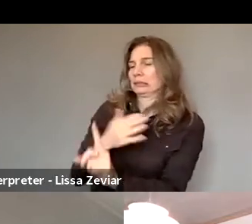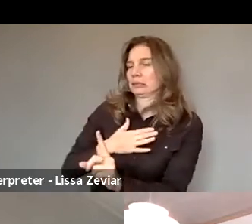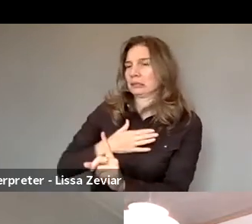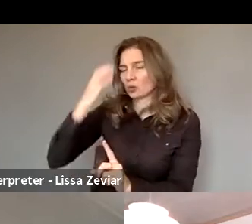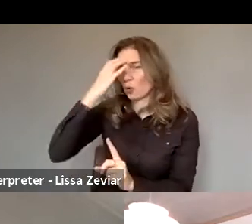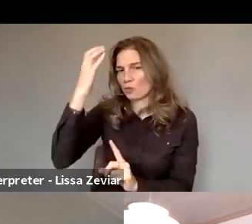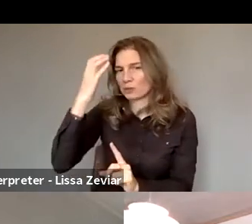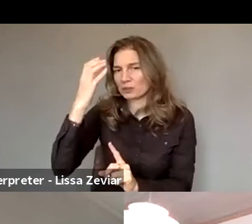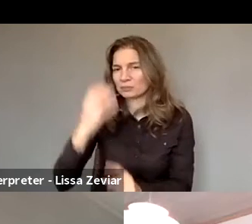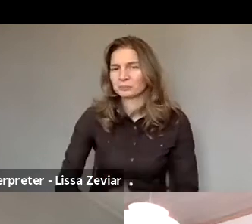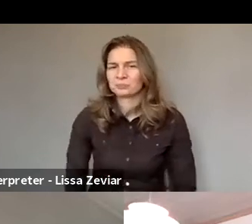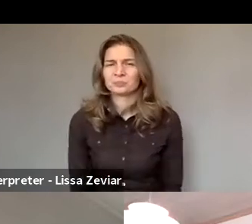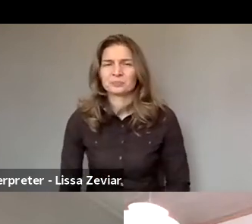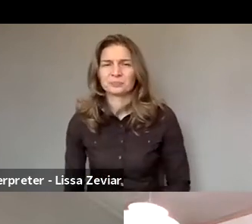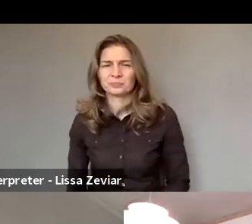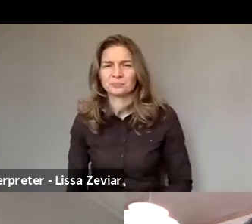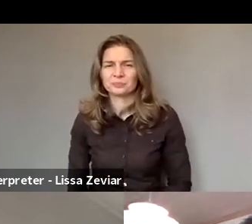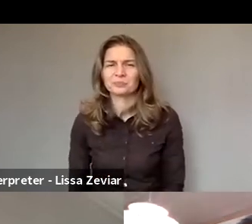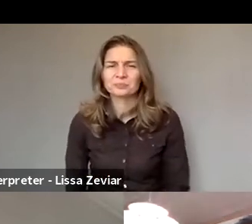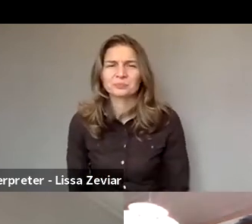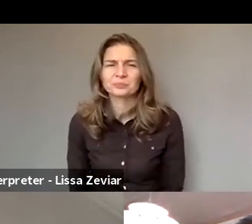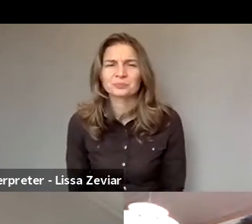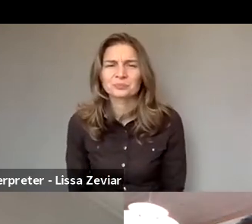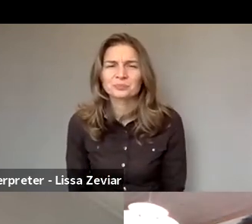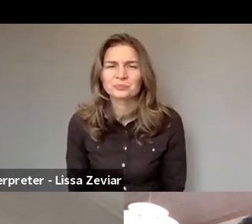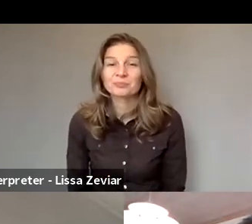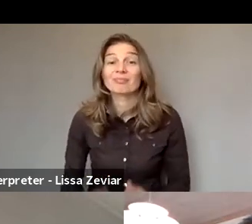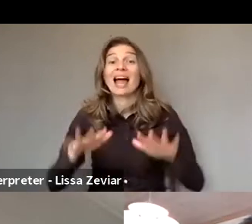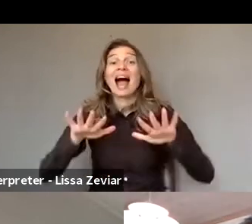In terms of application, implementation, obviously